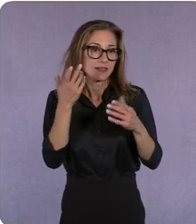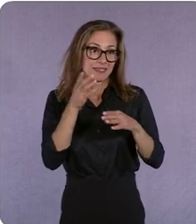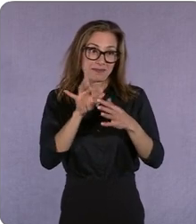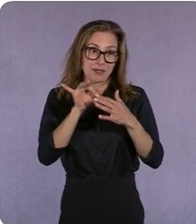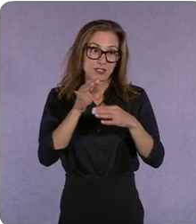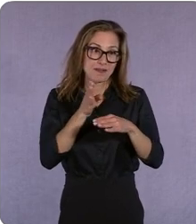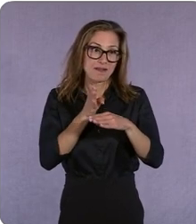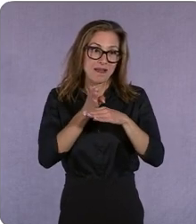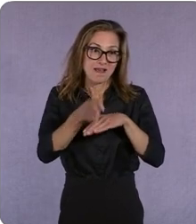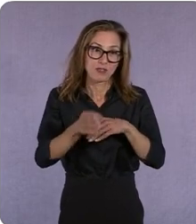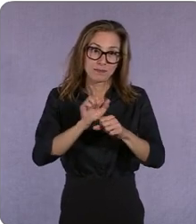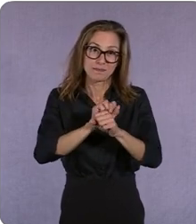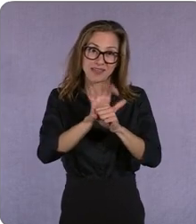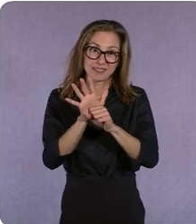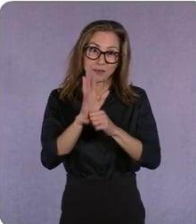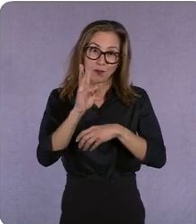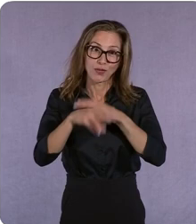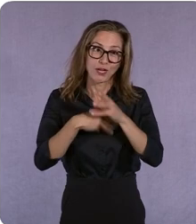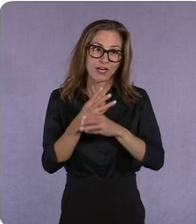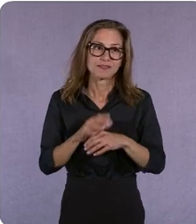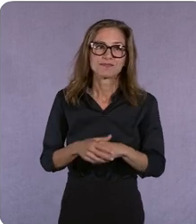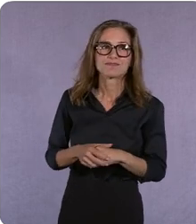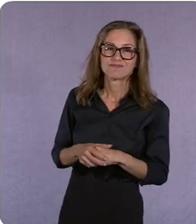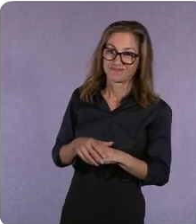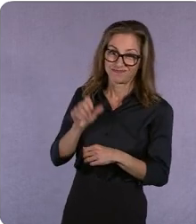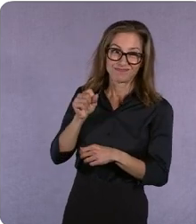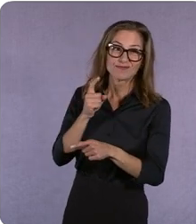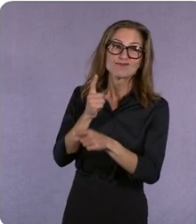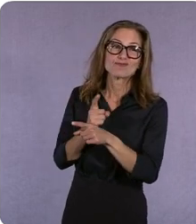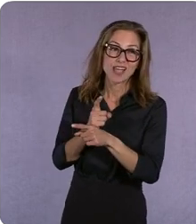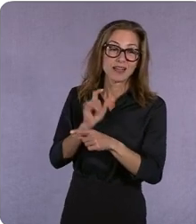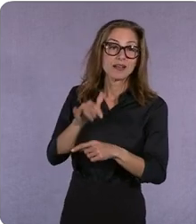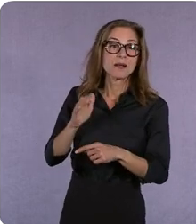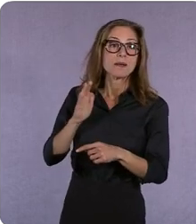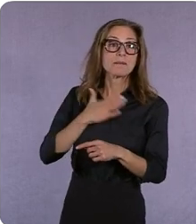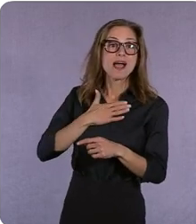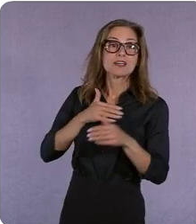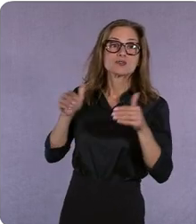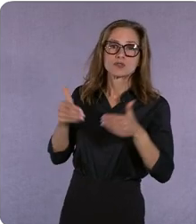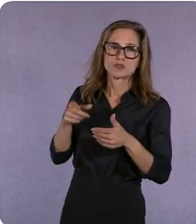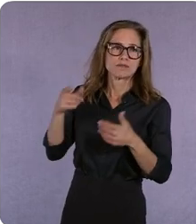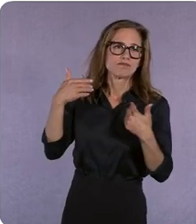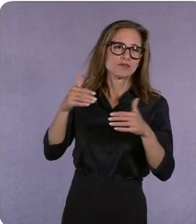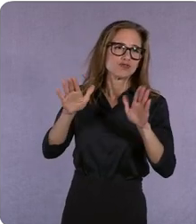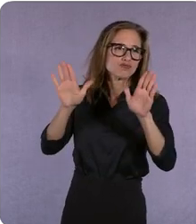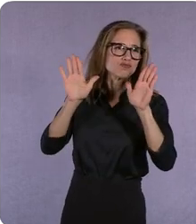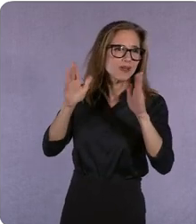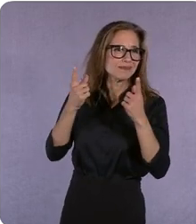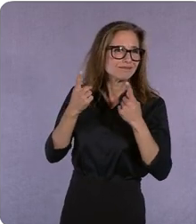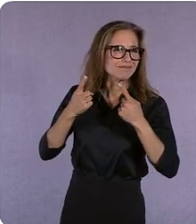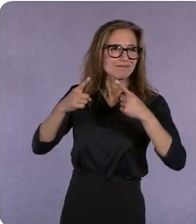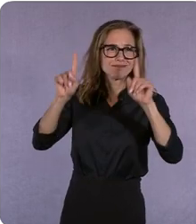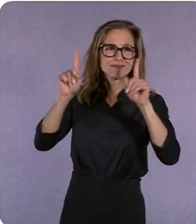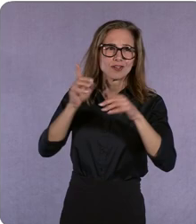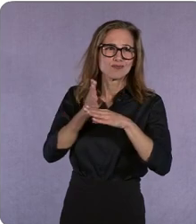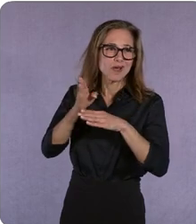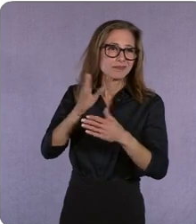Well so i mentioned in my intro that you've been incredibly successful across literally every major streaming service. Can you talk a little about